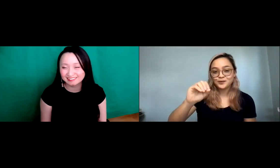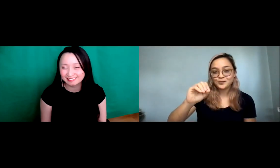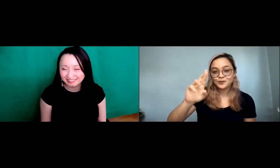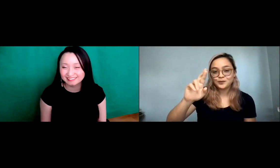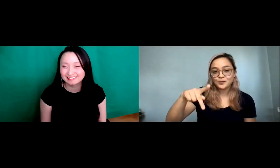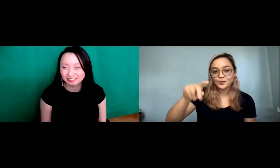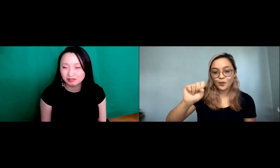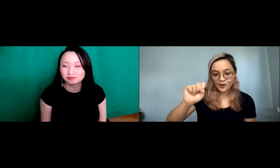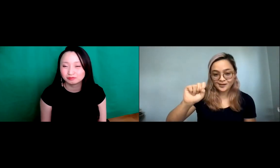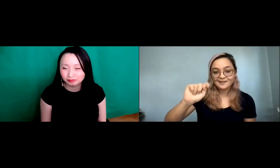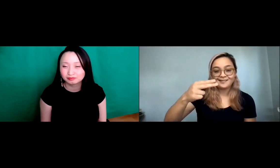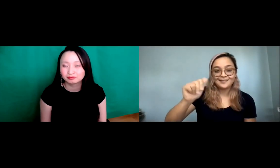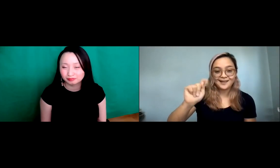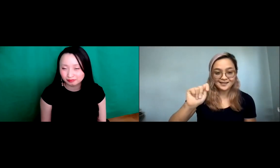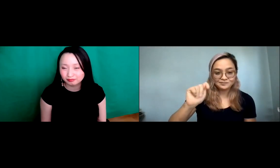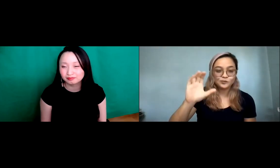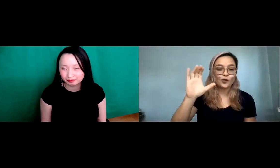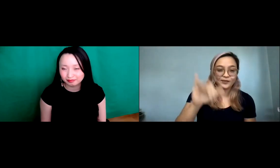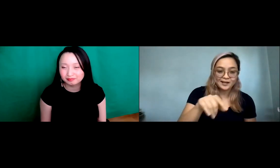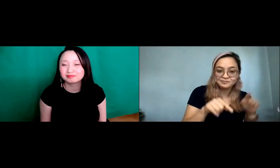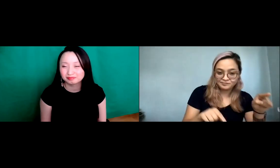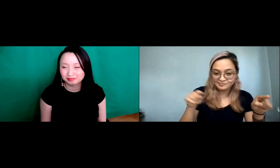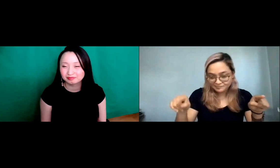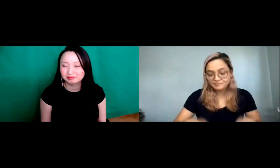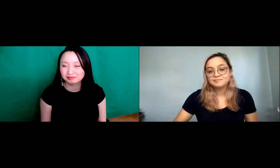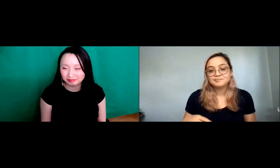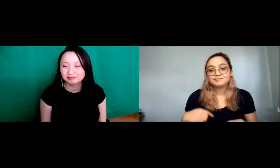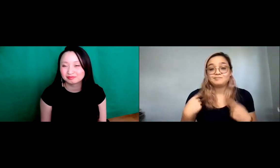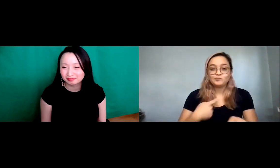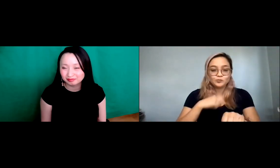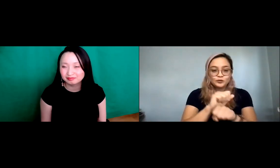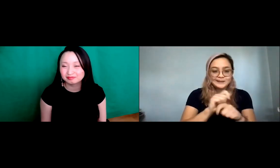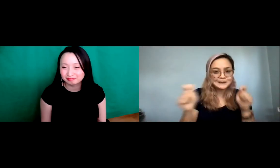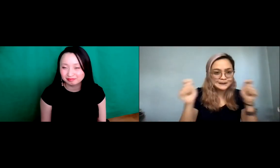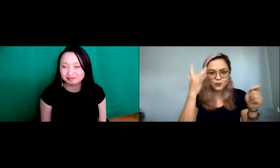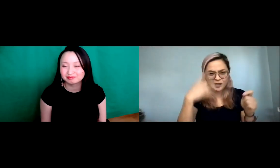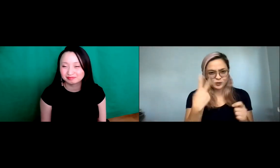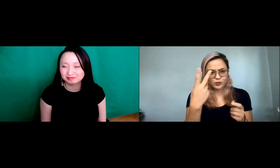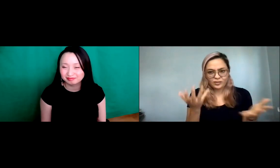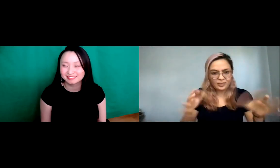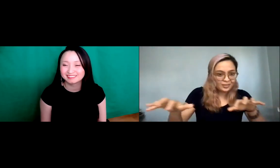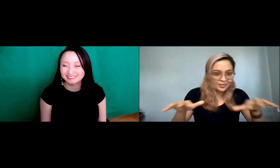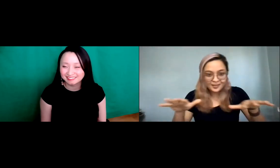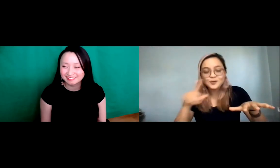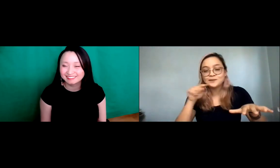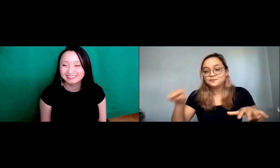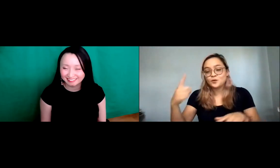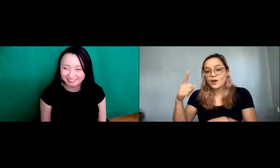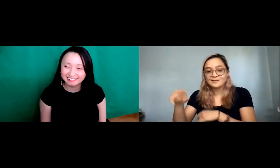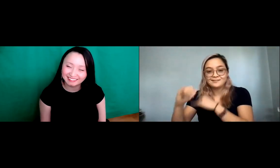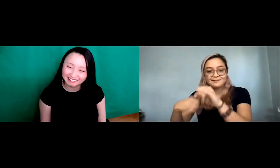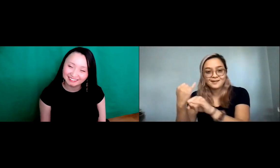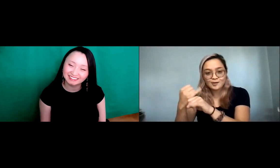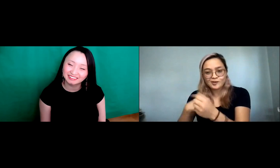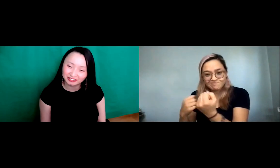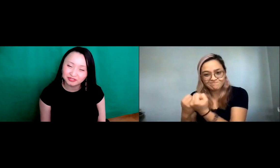organization called Corps That. And so, you know the reason why I'm in both